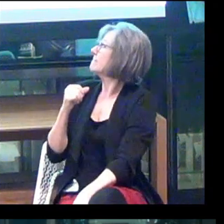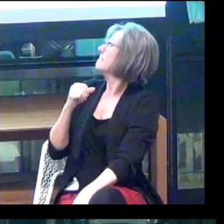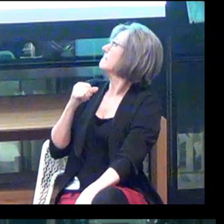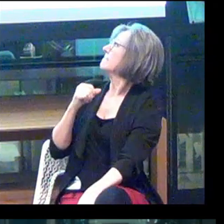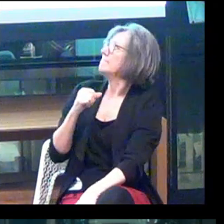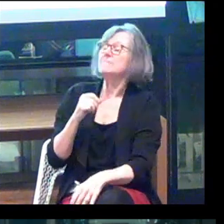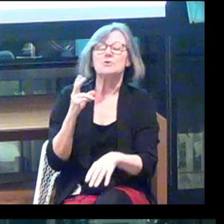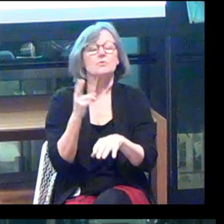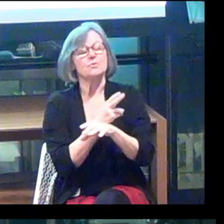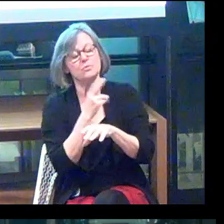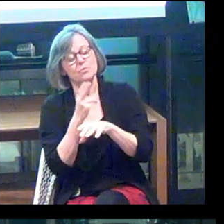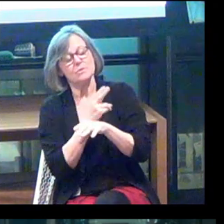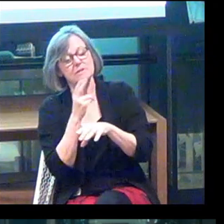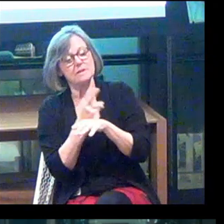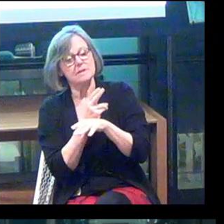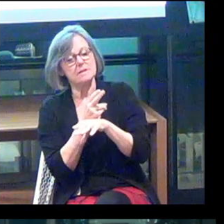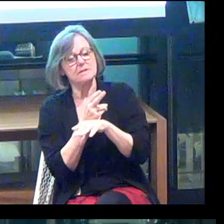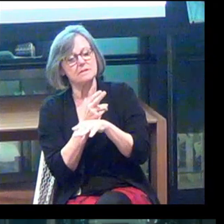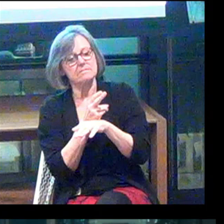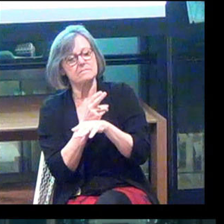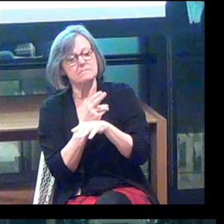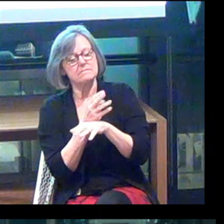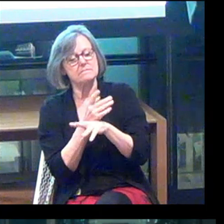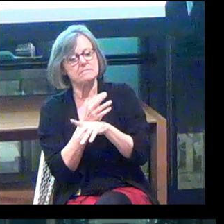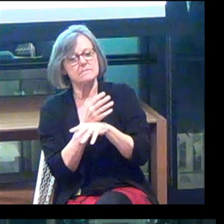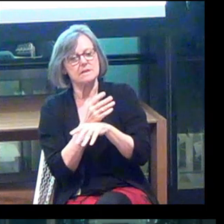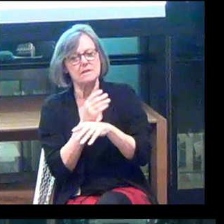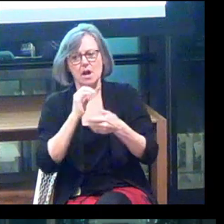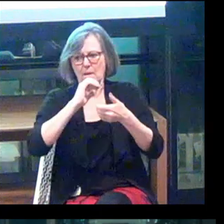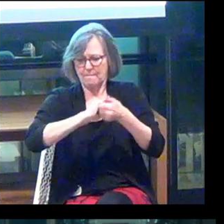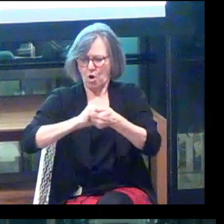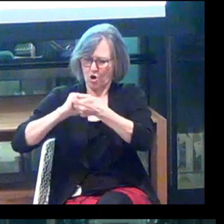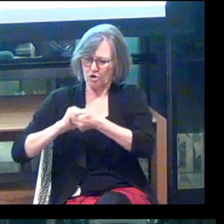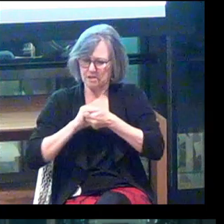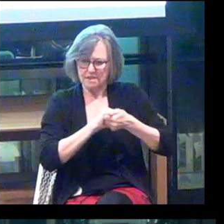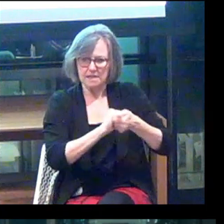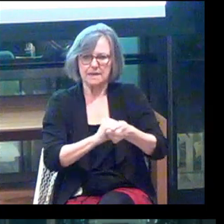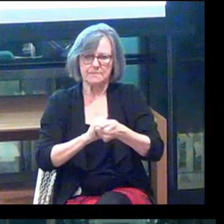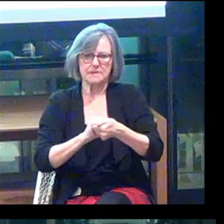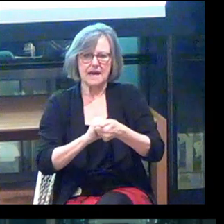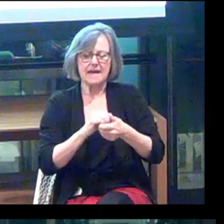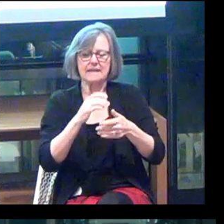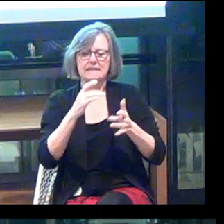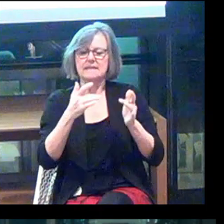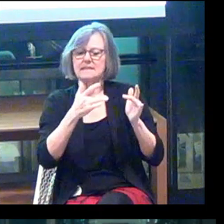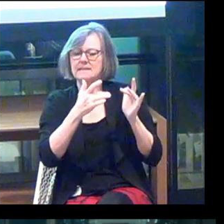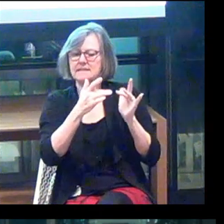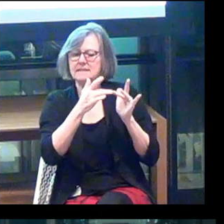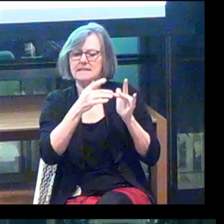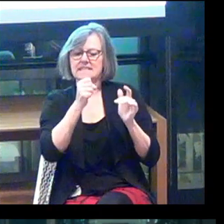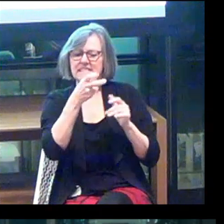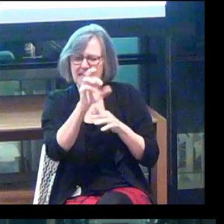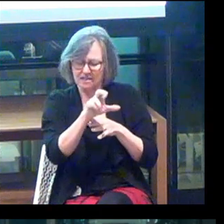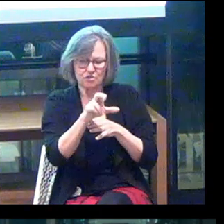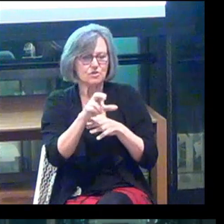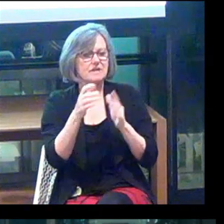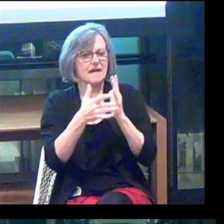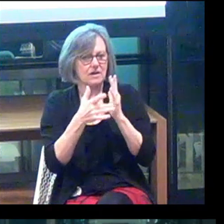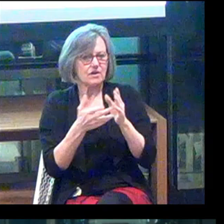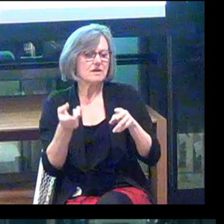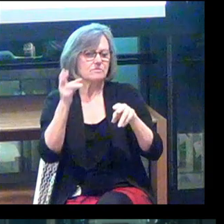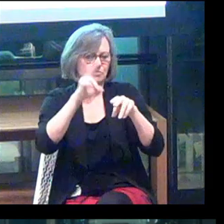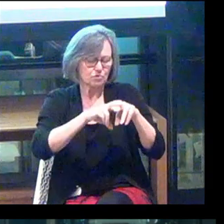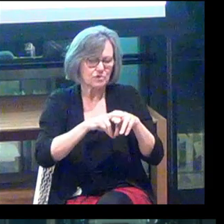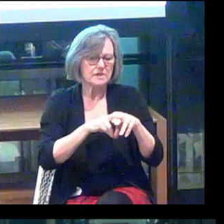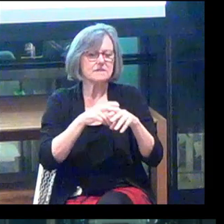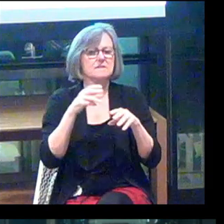That is using partnerships and sensor technology to increase accessibility in indoor navigation.